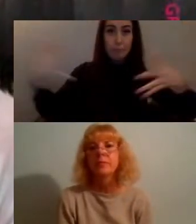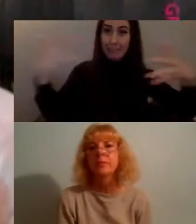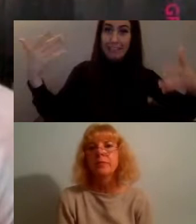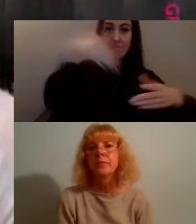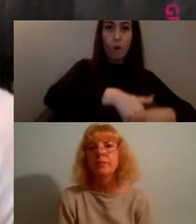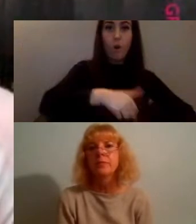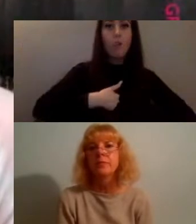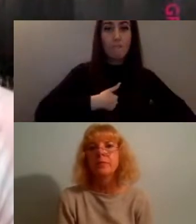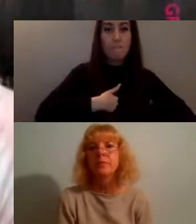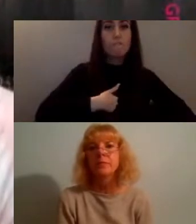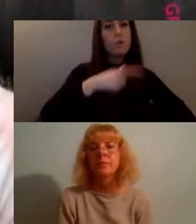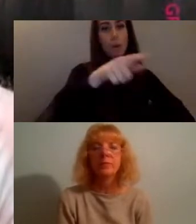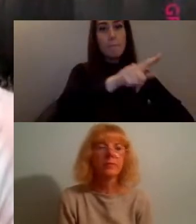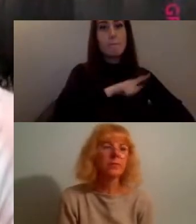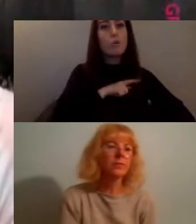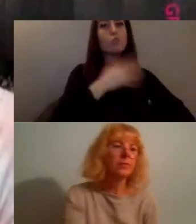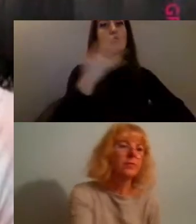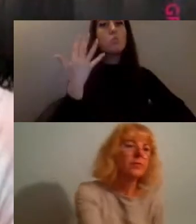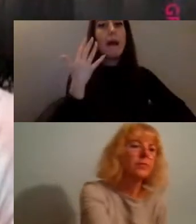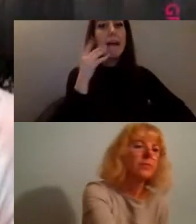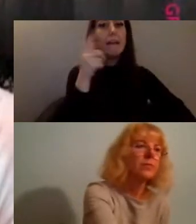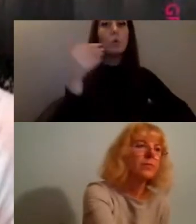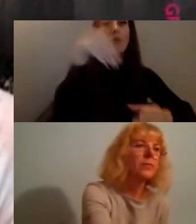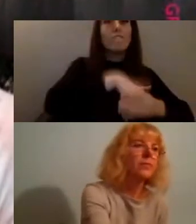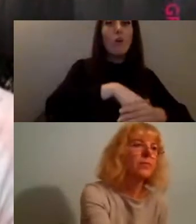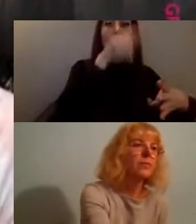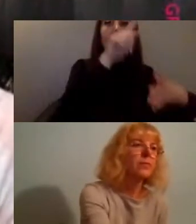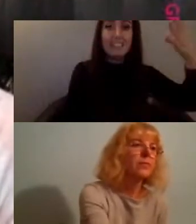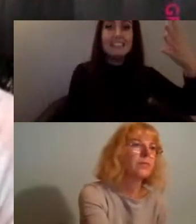you enter those spaces you're agreeing to a particular set of terms and conditions